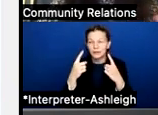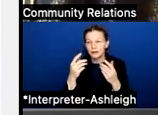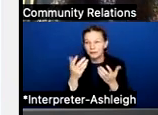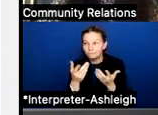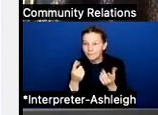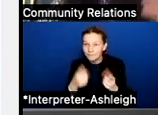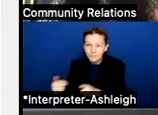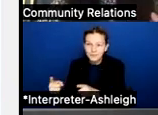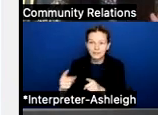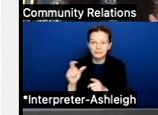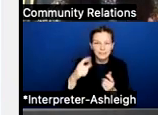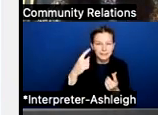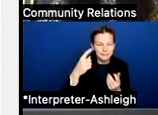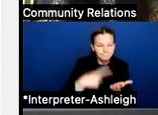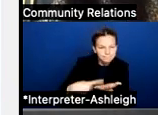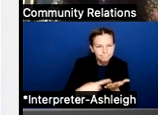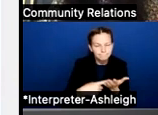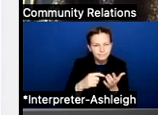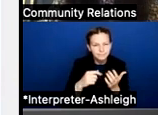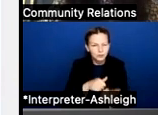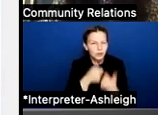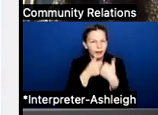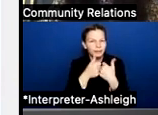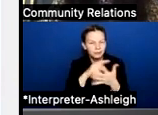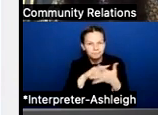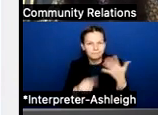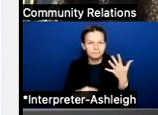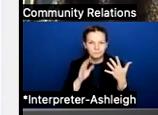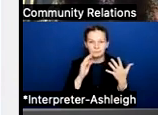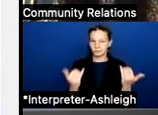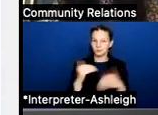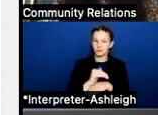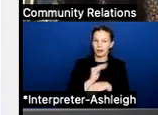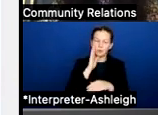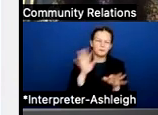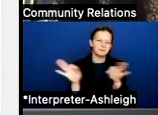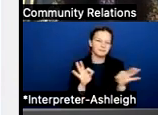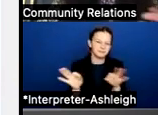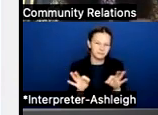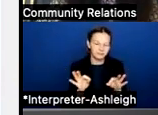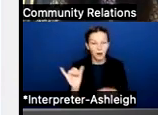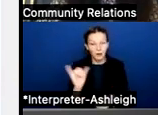during a budget development process. And tonight, we're here to share some of those details with you and answer some of your questions.